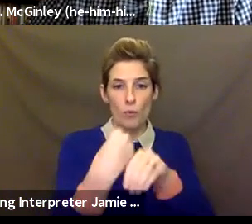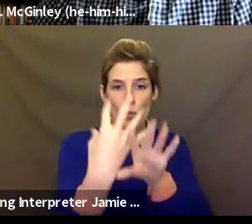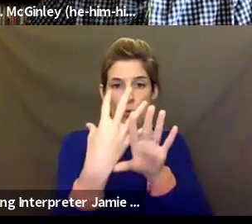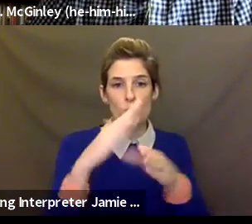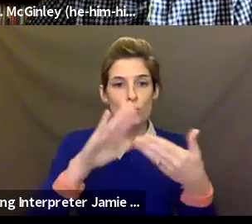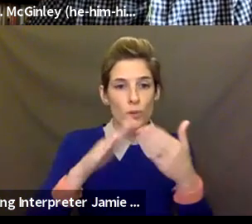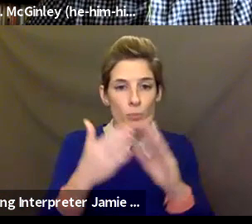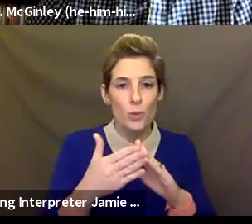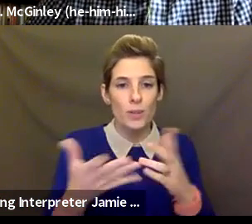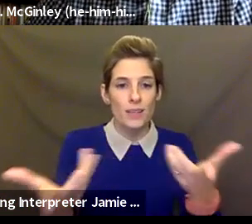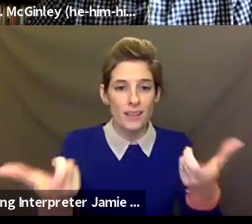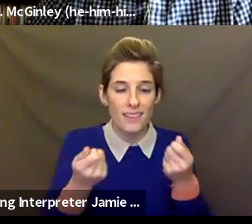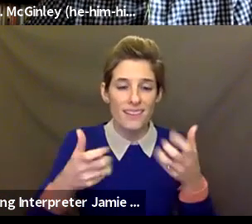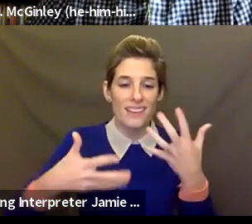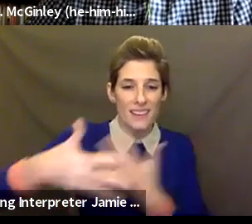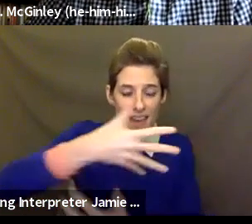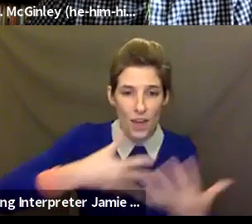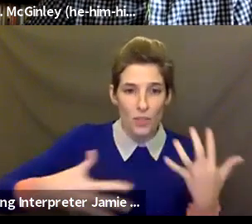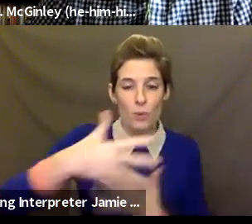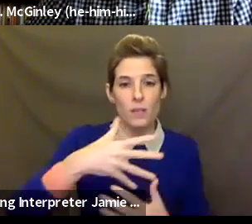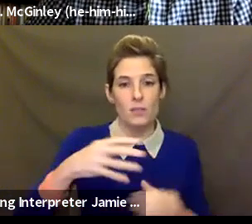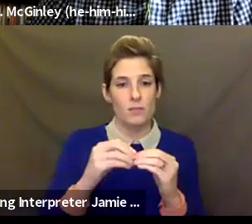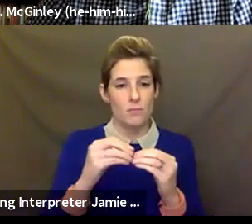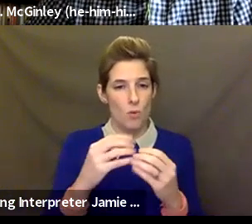because I think it's going to be part of that equity